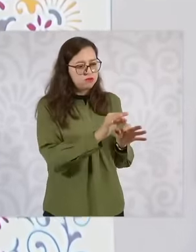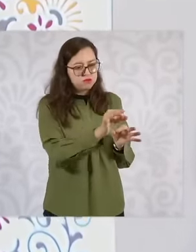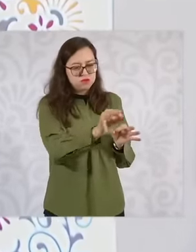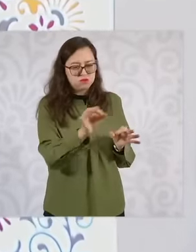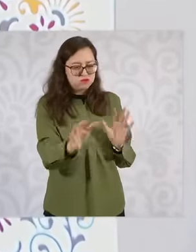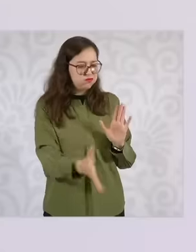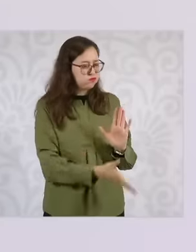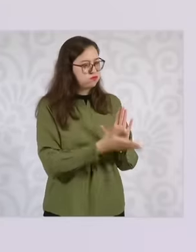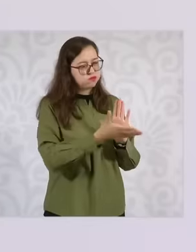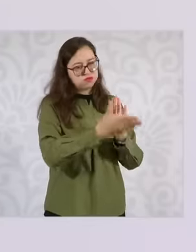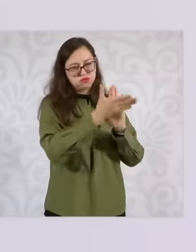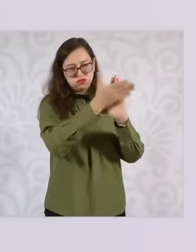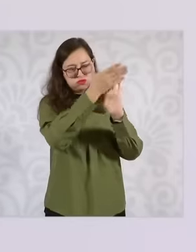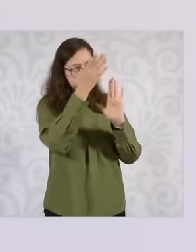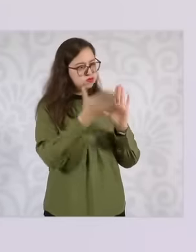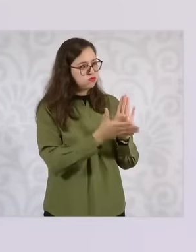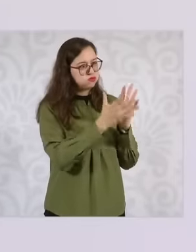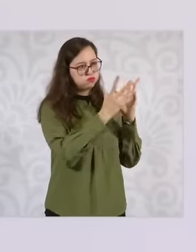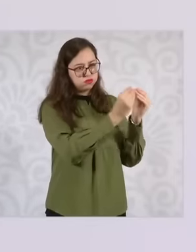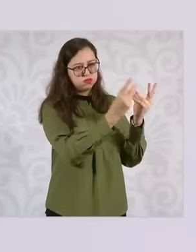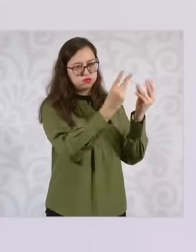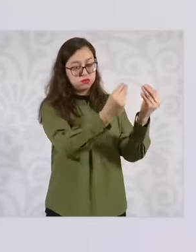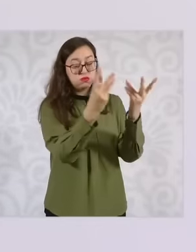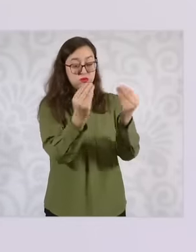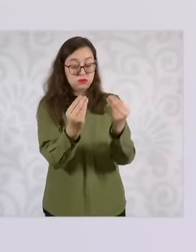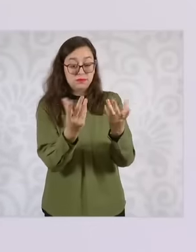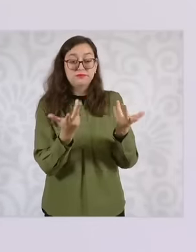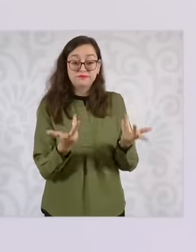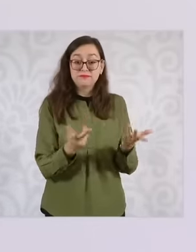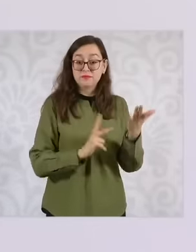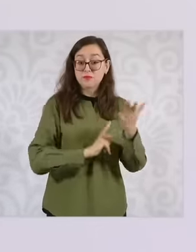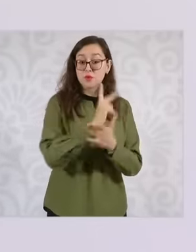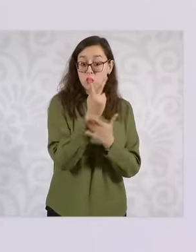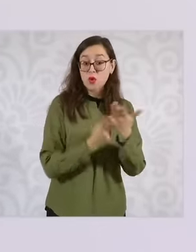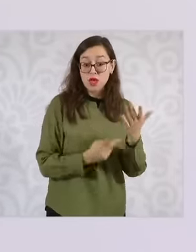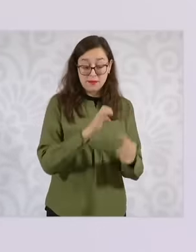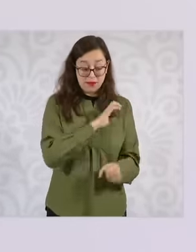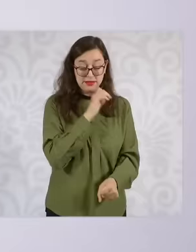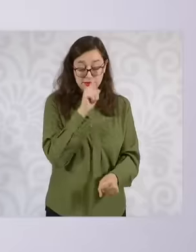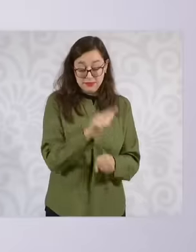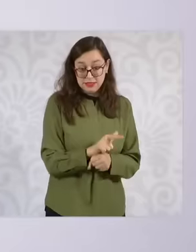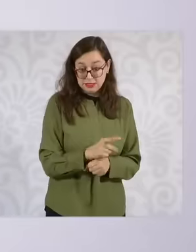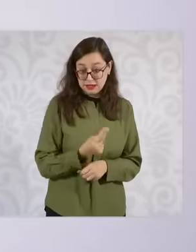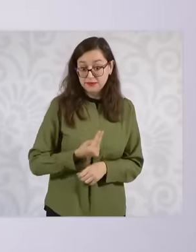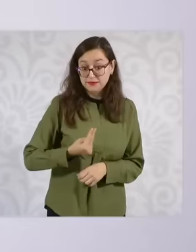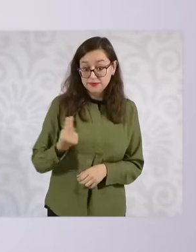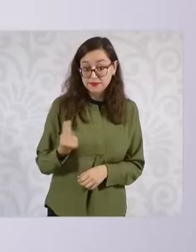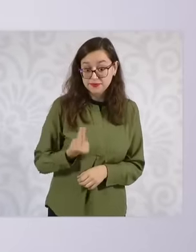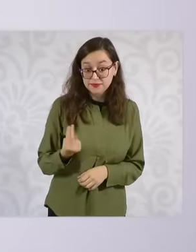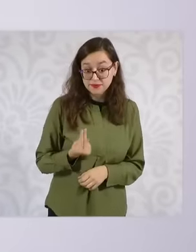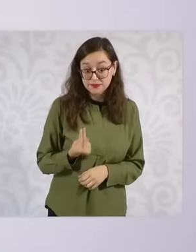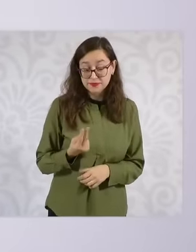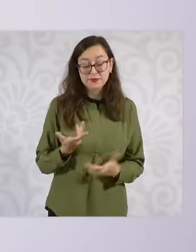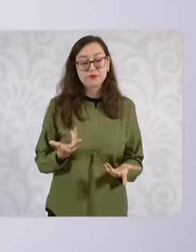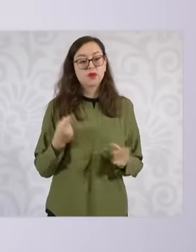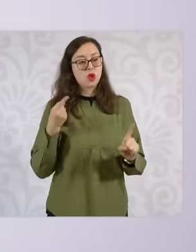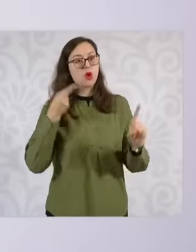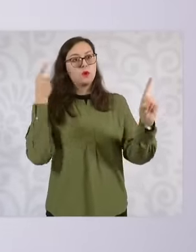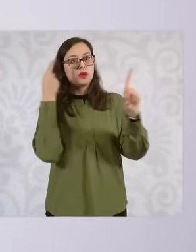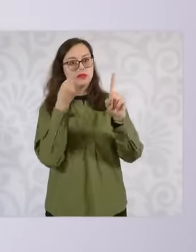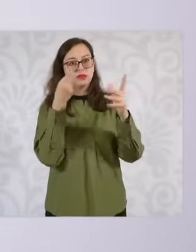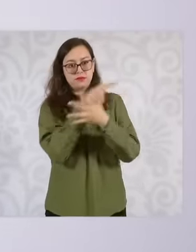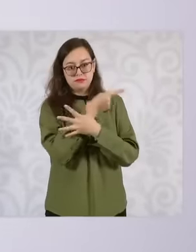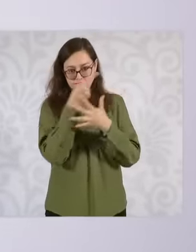urbanized we are going to do a special program it has several objectives it is a An area of around